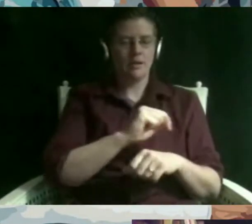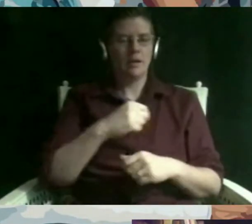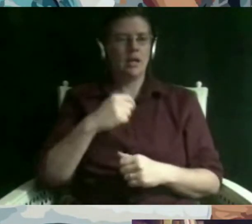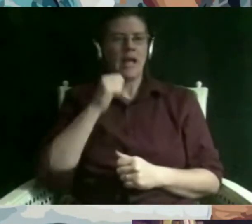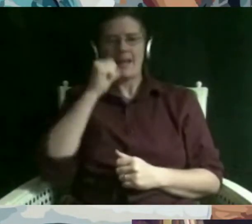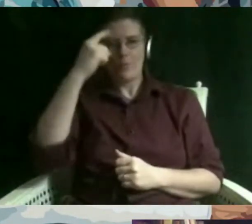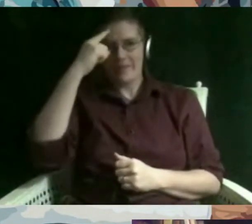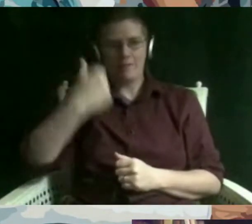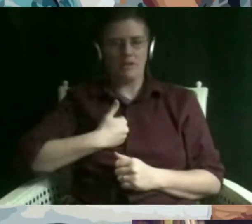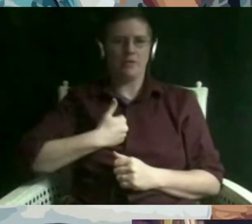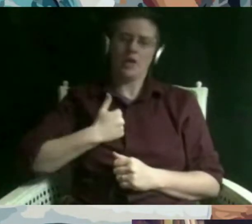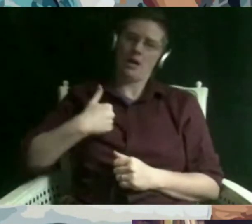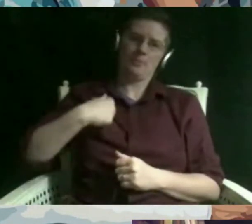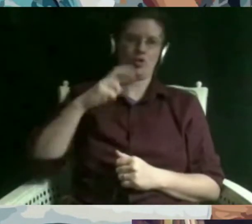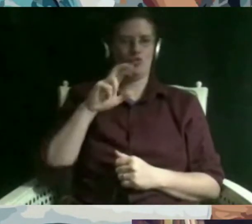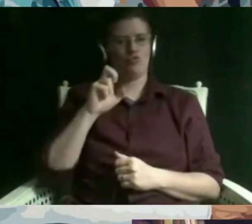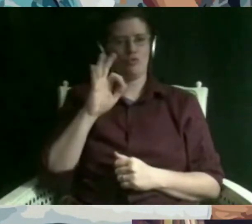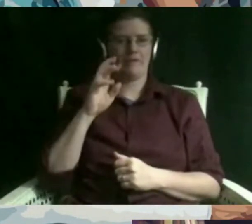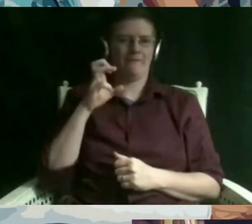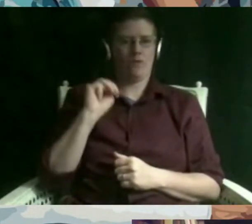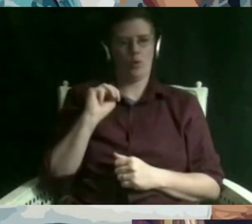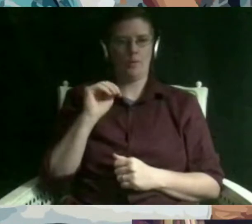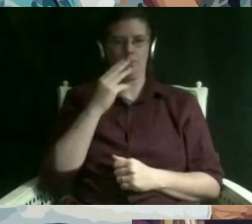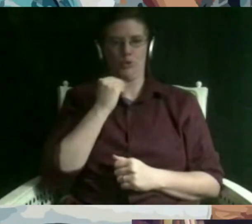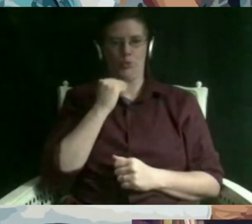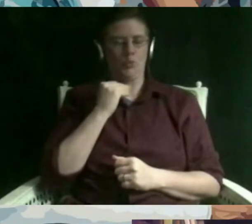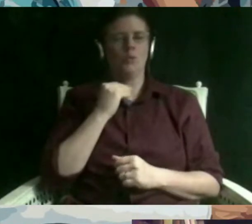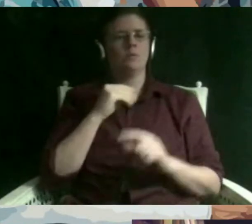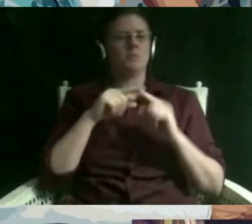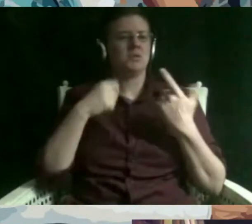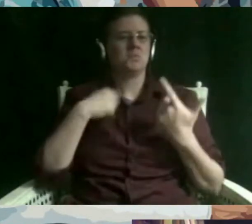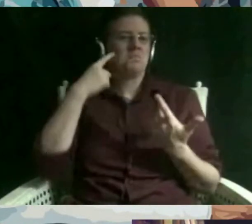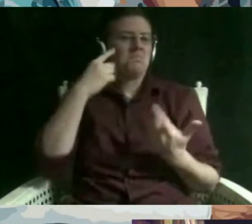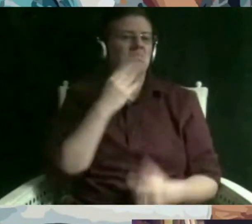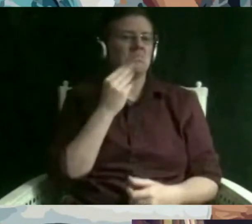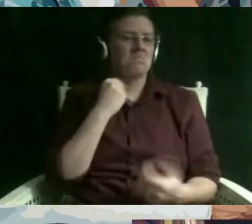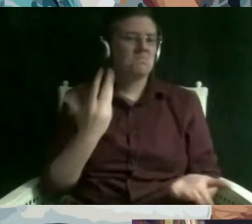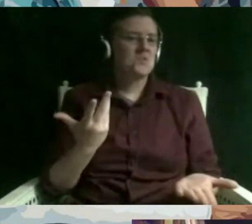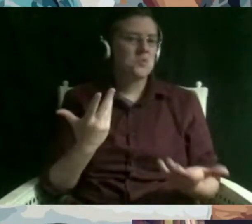and i simply see myself as a jew with understanding that the things that i value most